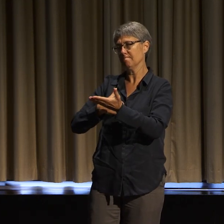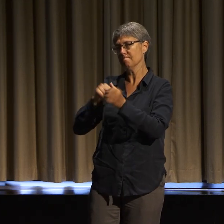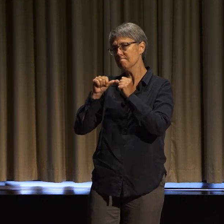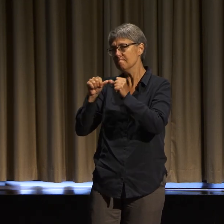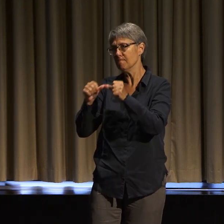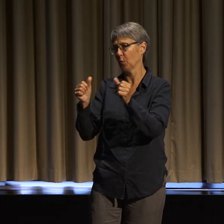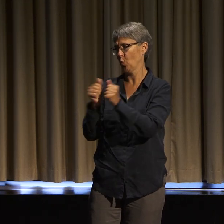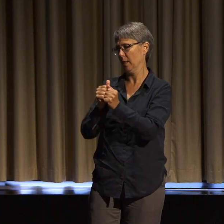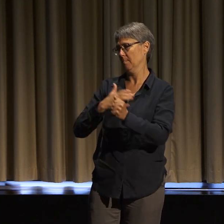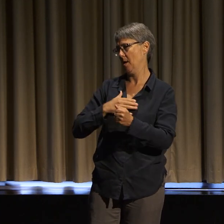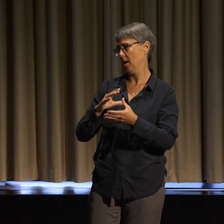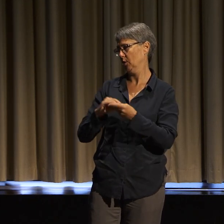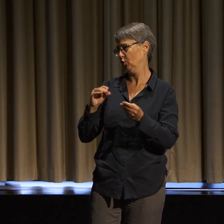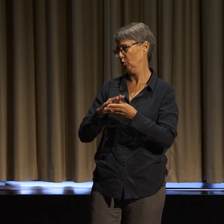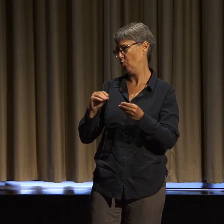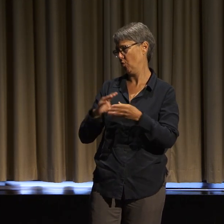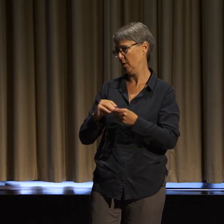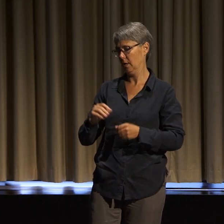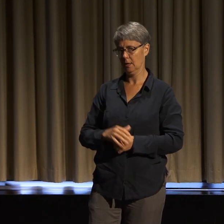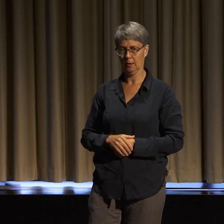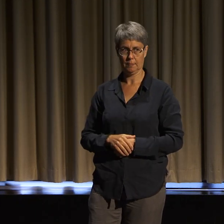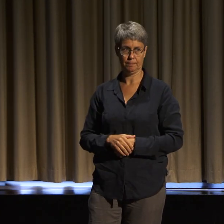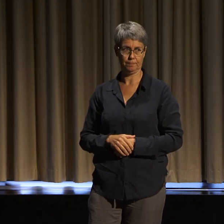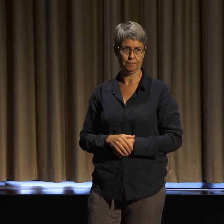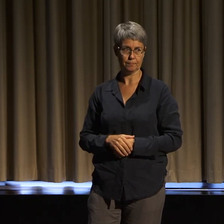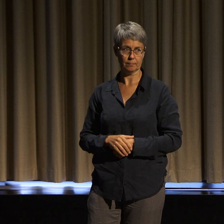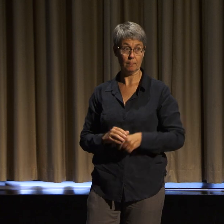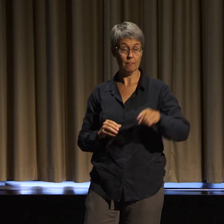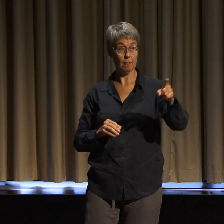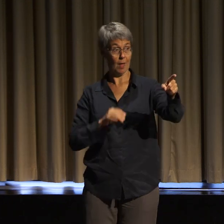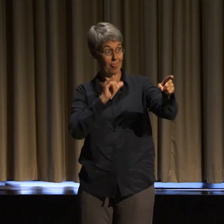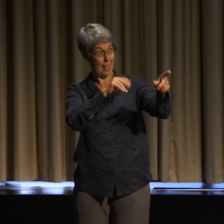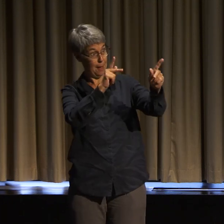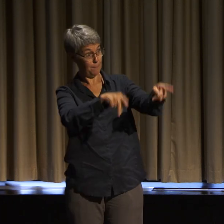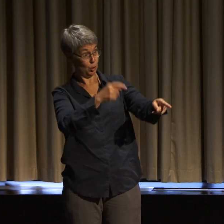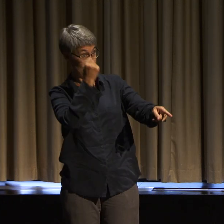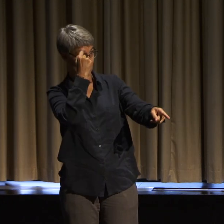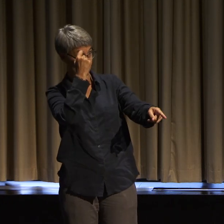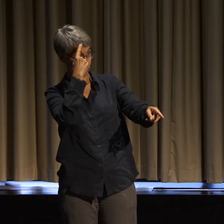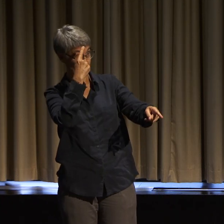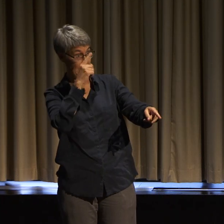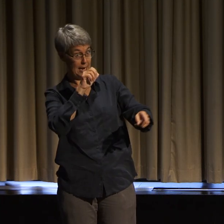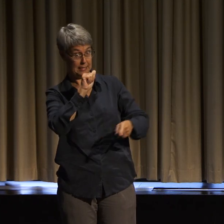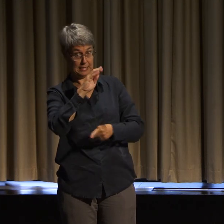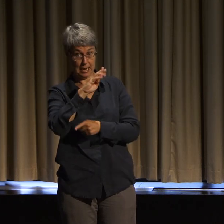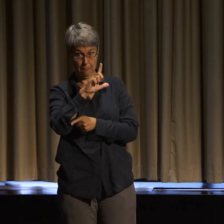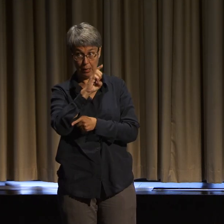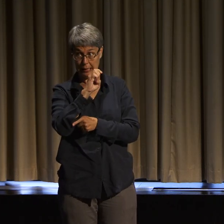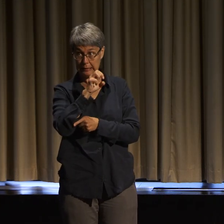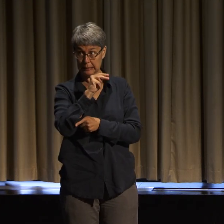But things like someone who understands disability and ableism, abled supremacy, the medical industrial complex, someone